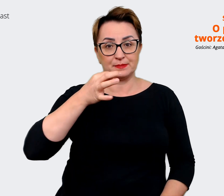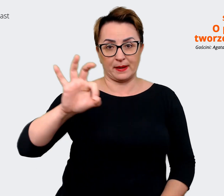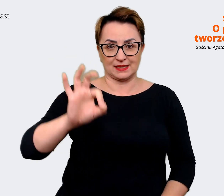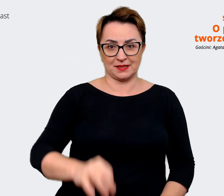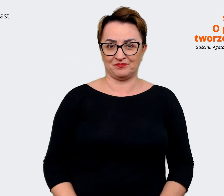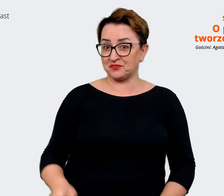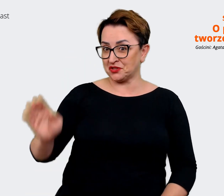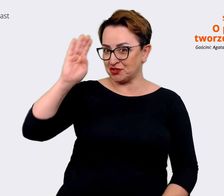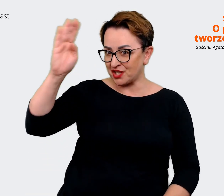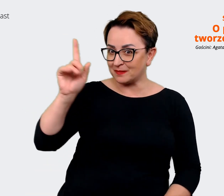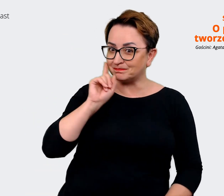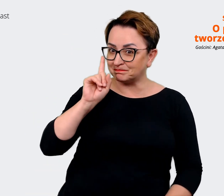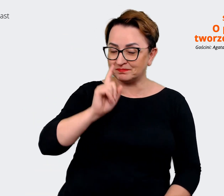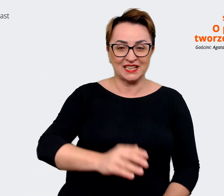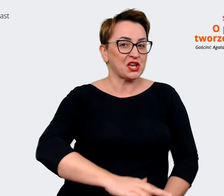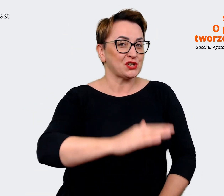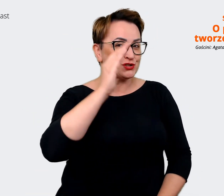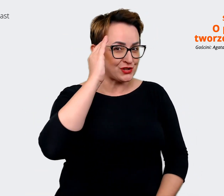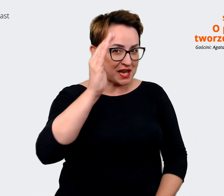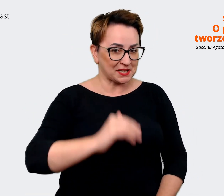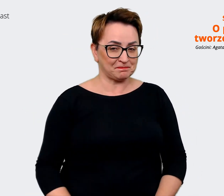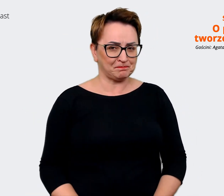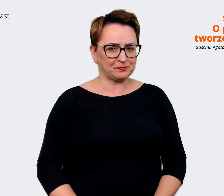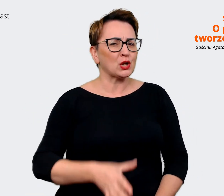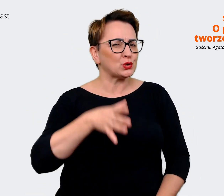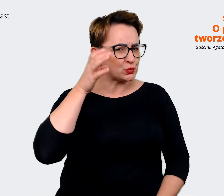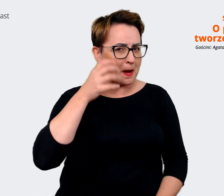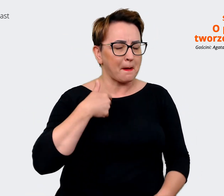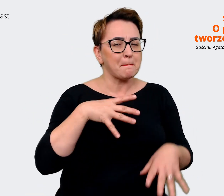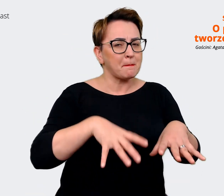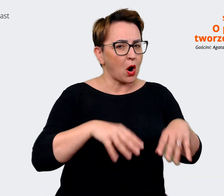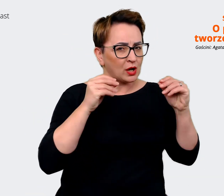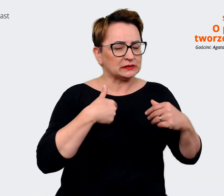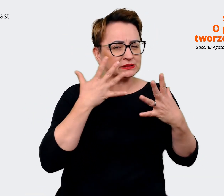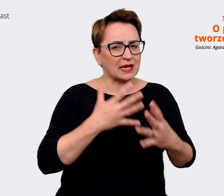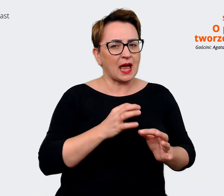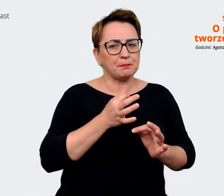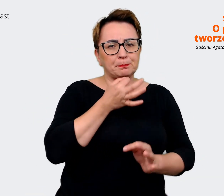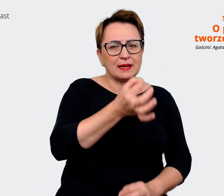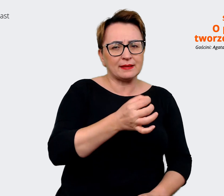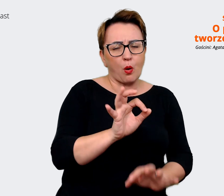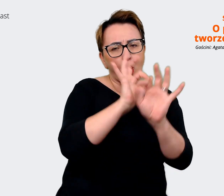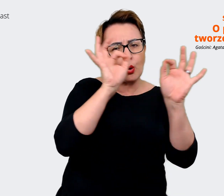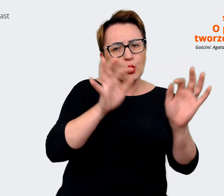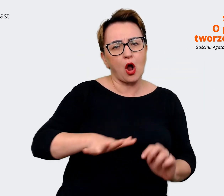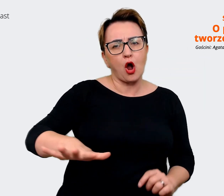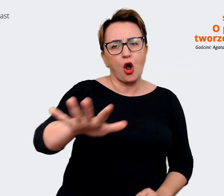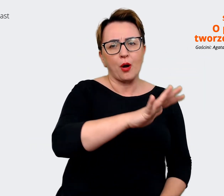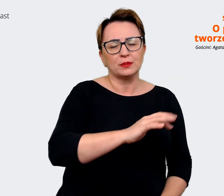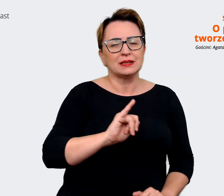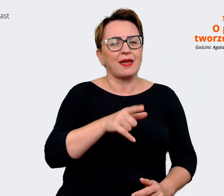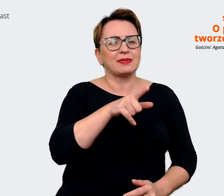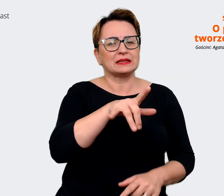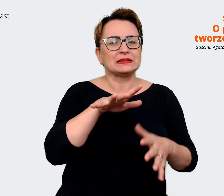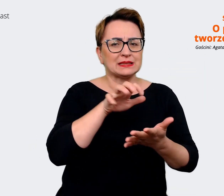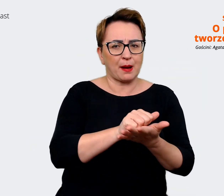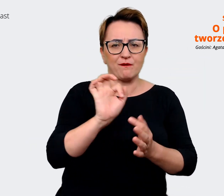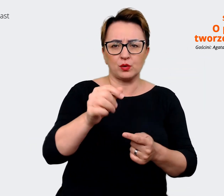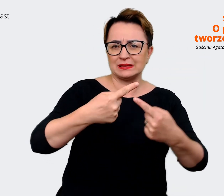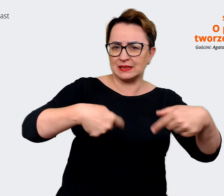Hi. Listen, I wanted to ask you, what area do you work in? What does your team do? What do you specifically do?